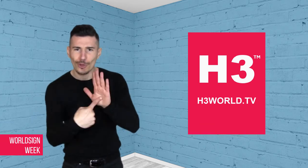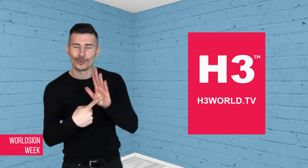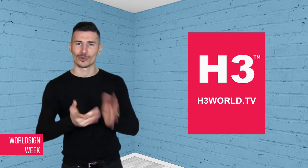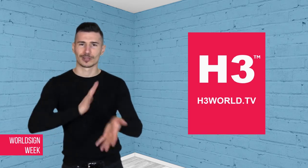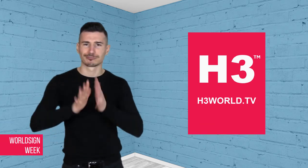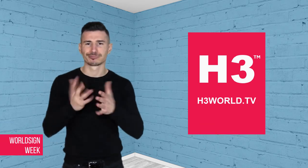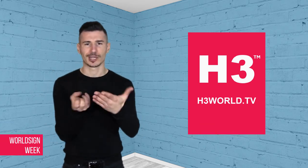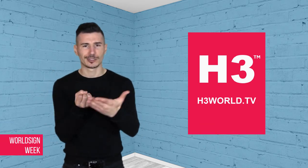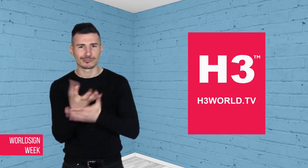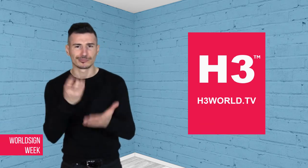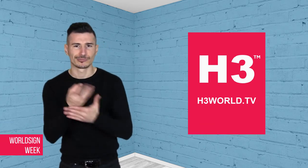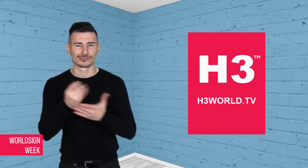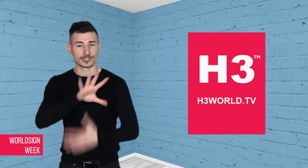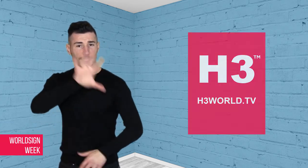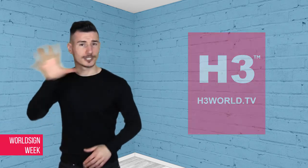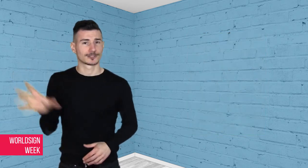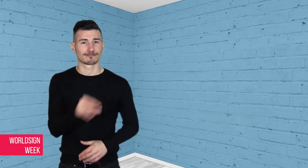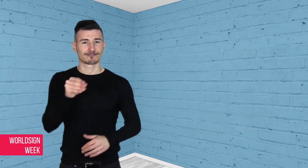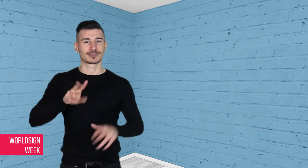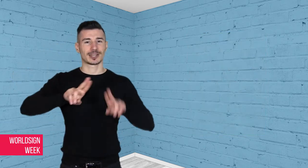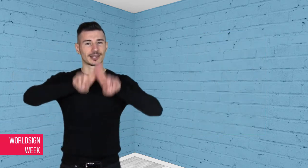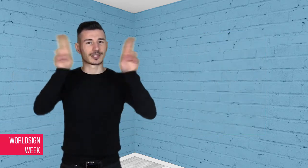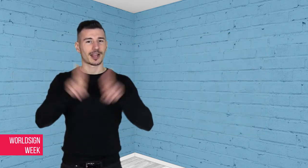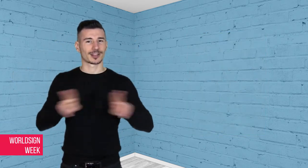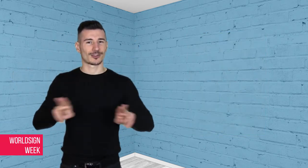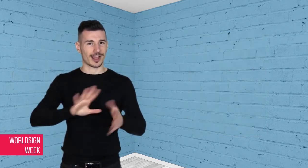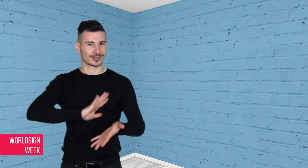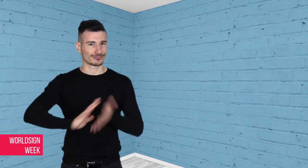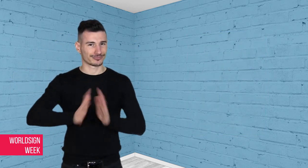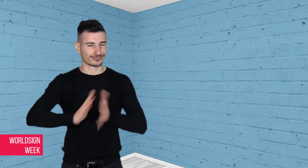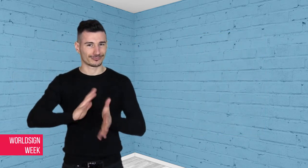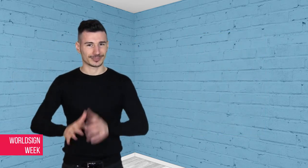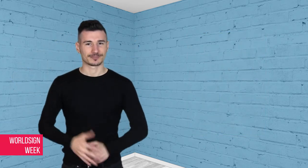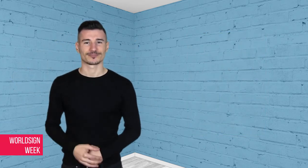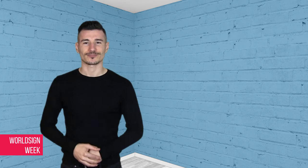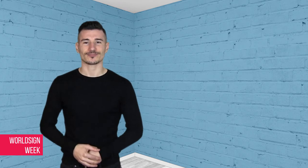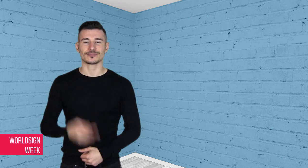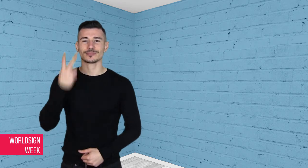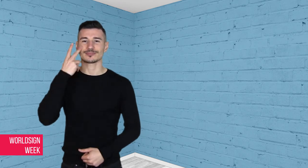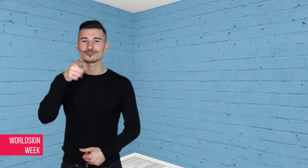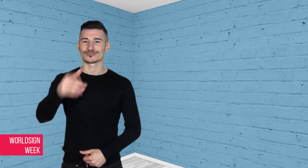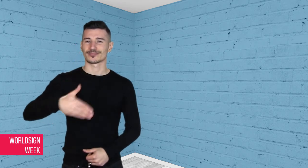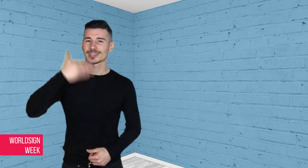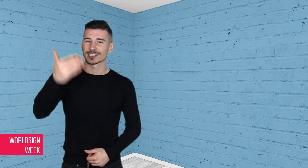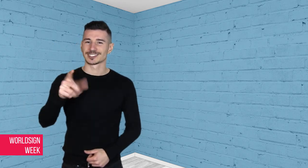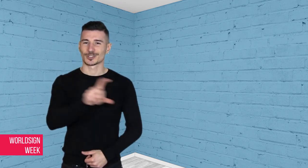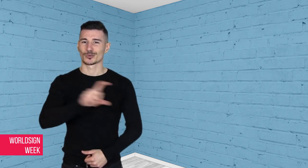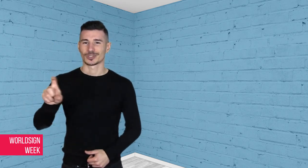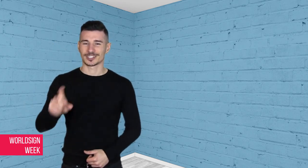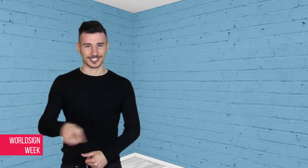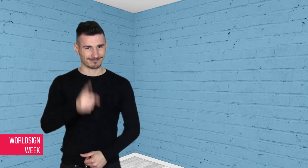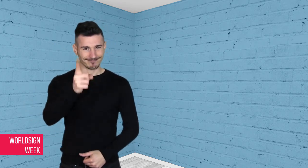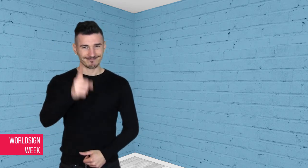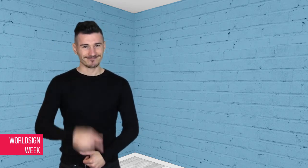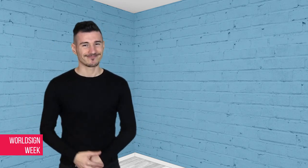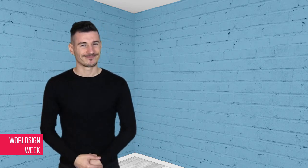all in International Sign. See you next week.